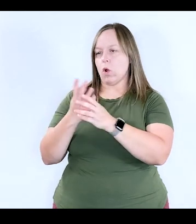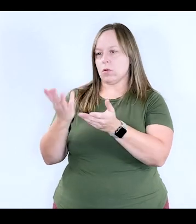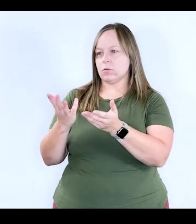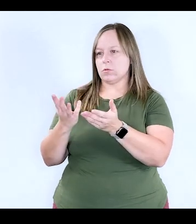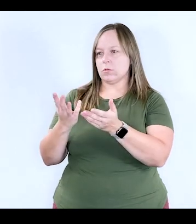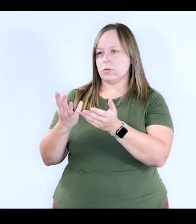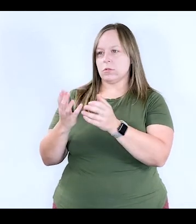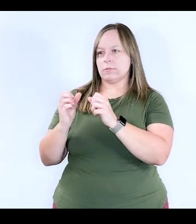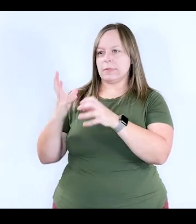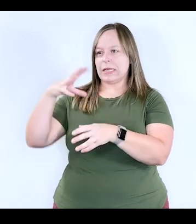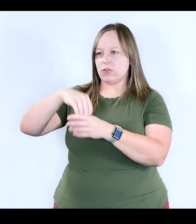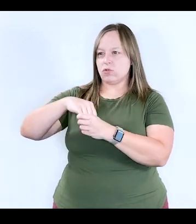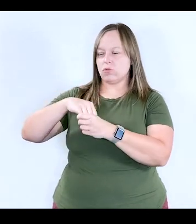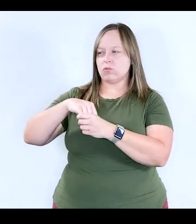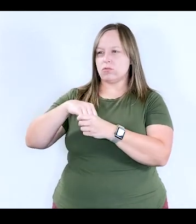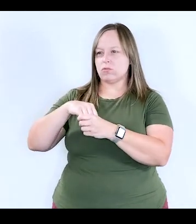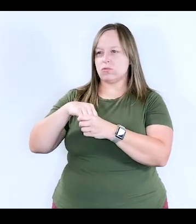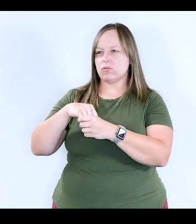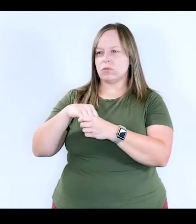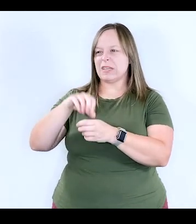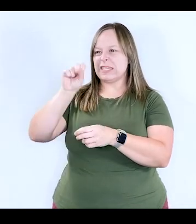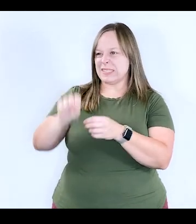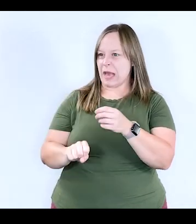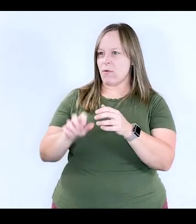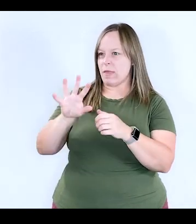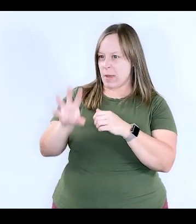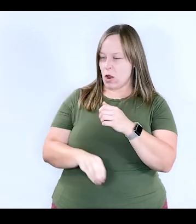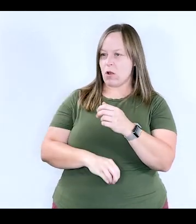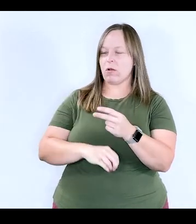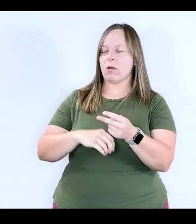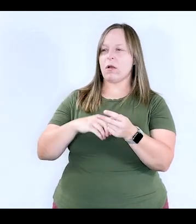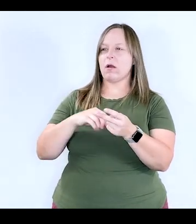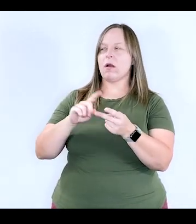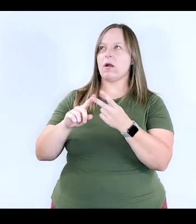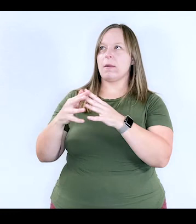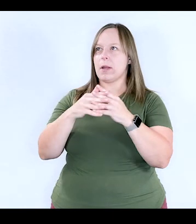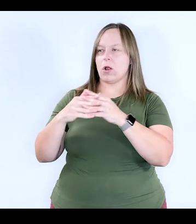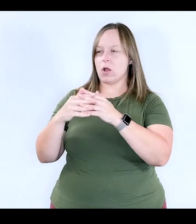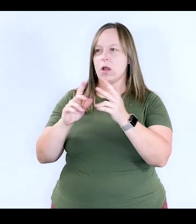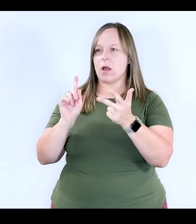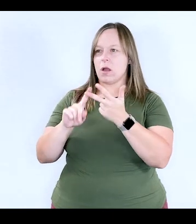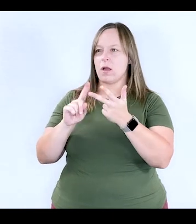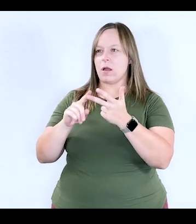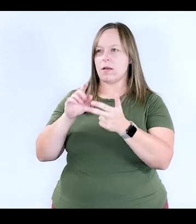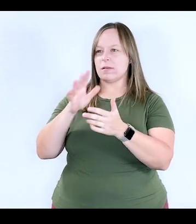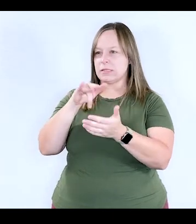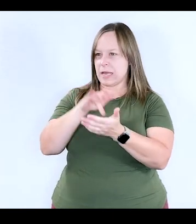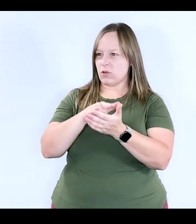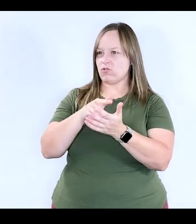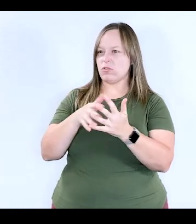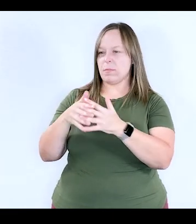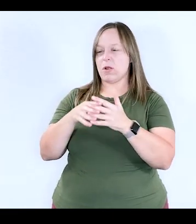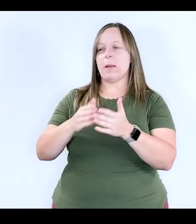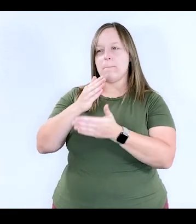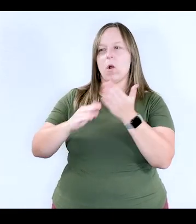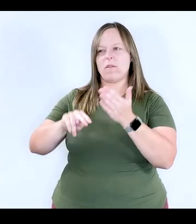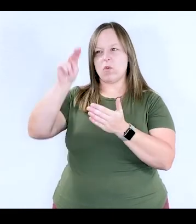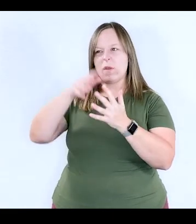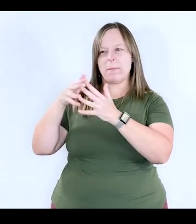because it contains, also for America mostly, Central America and part of North America.